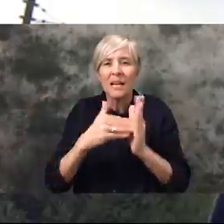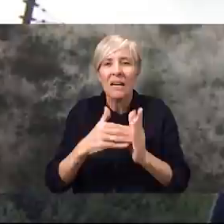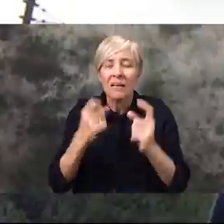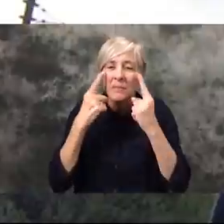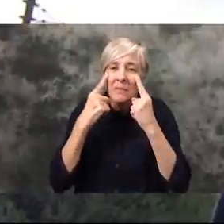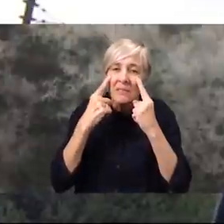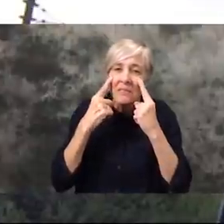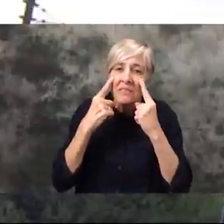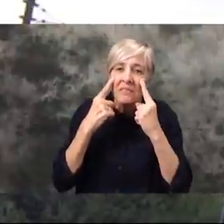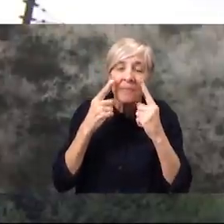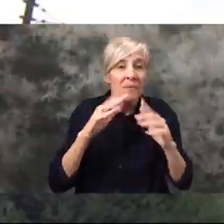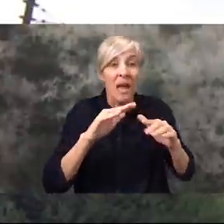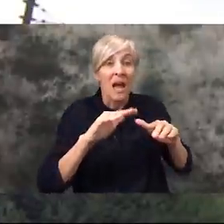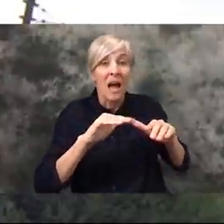I don't know how I'm still able to